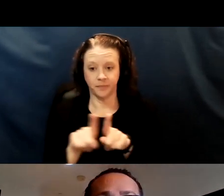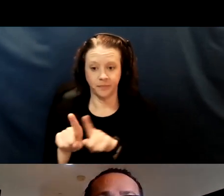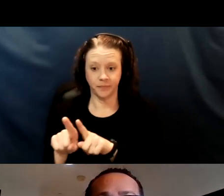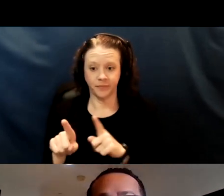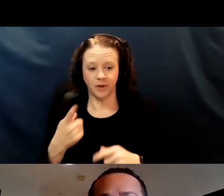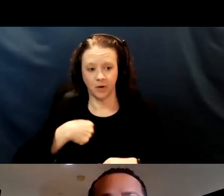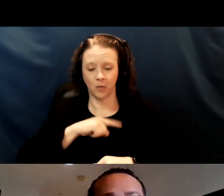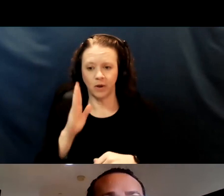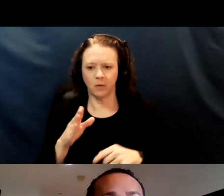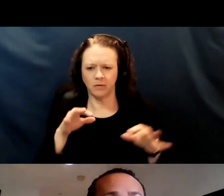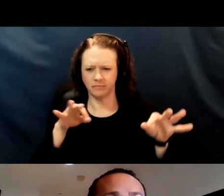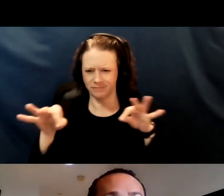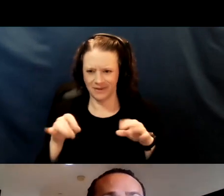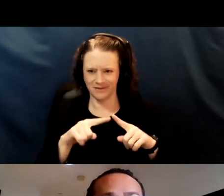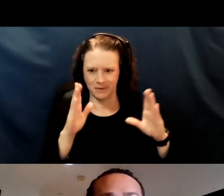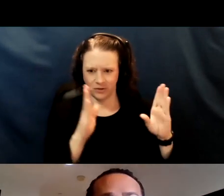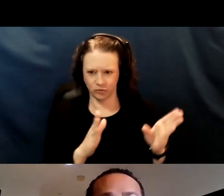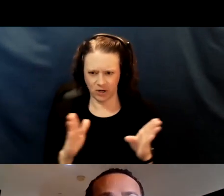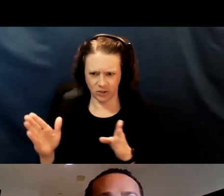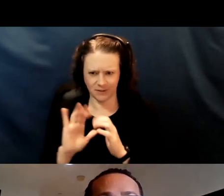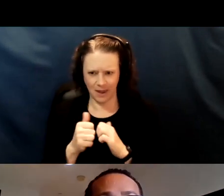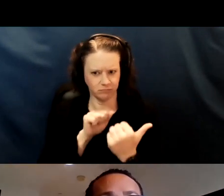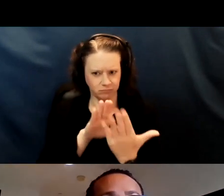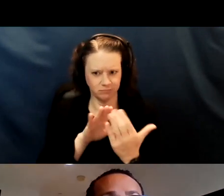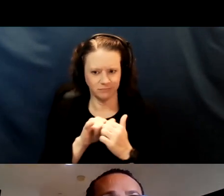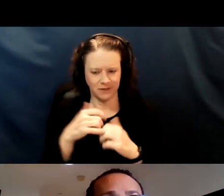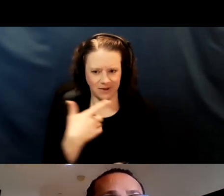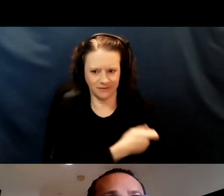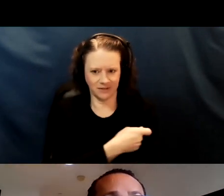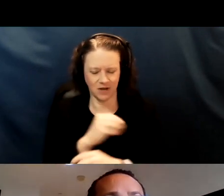for vaccination as well as challenges to address. So really quickly,